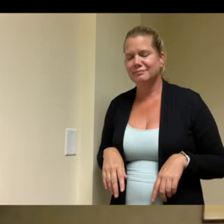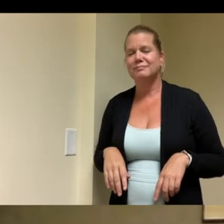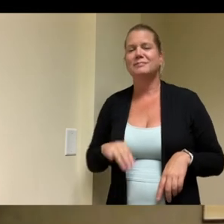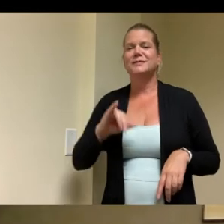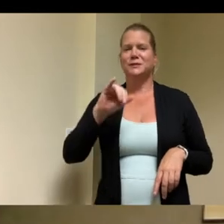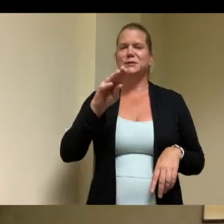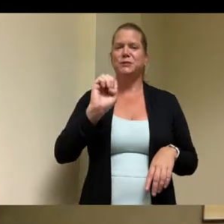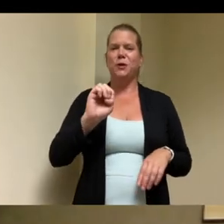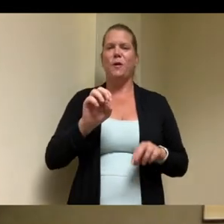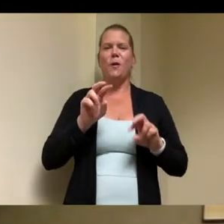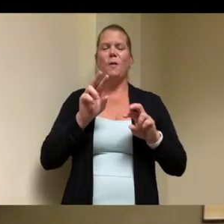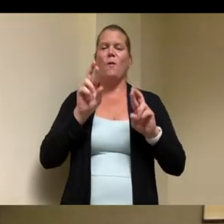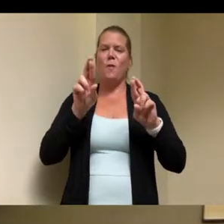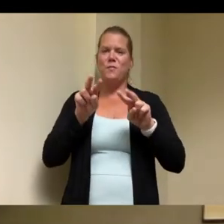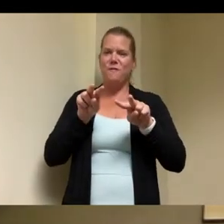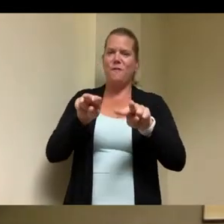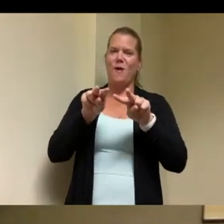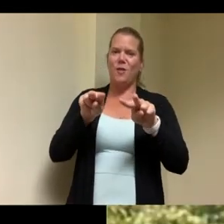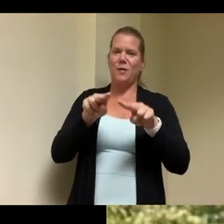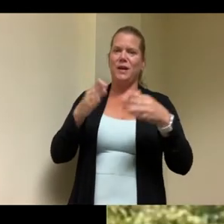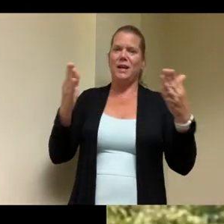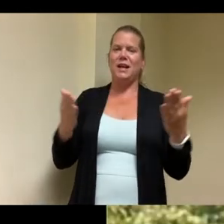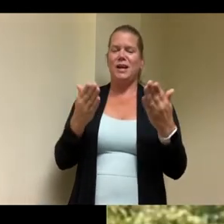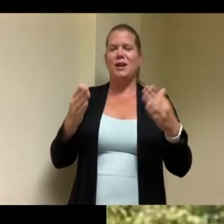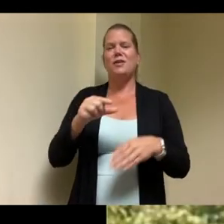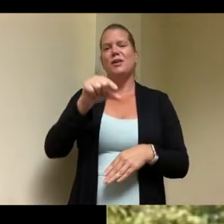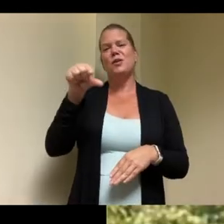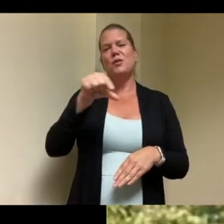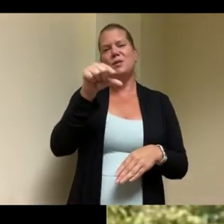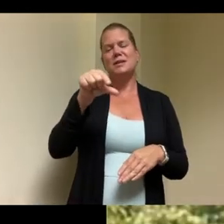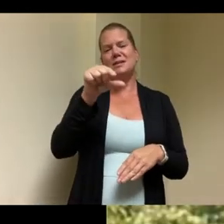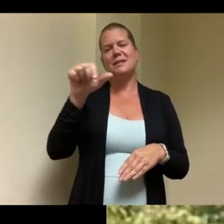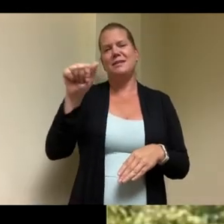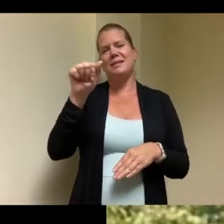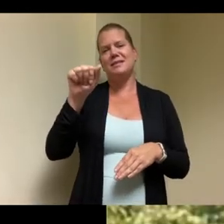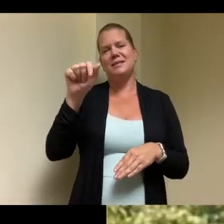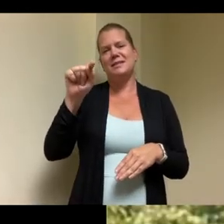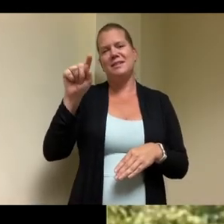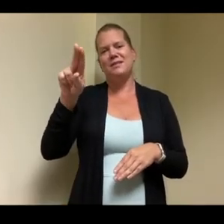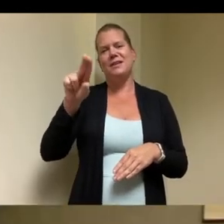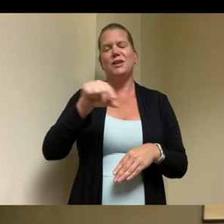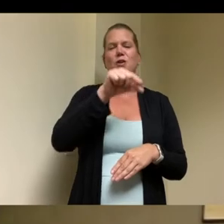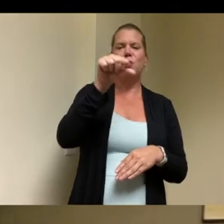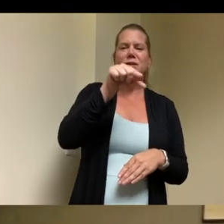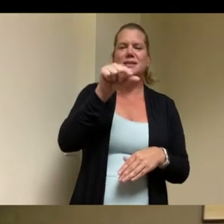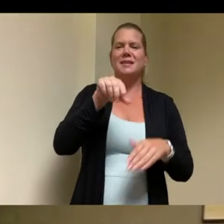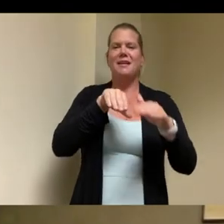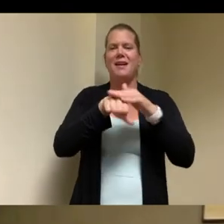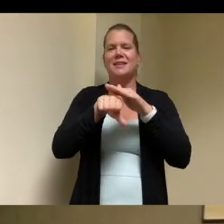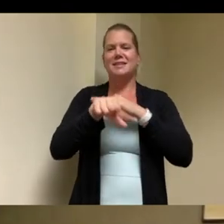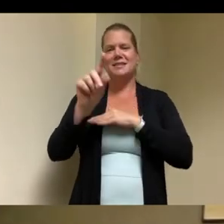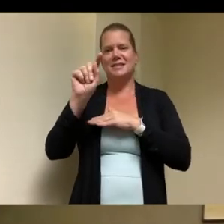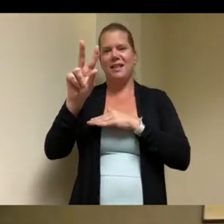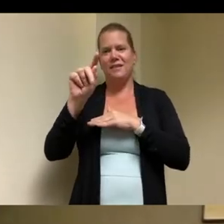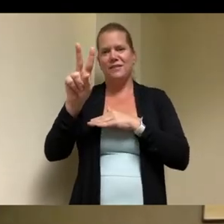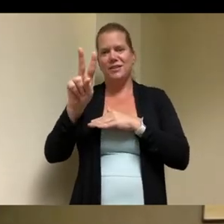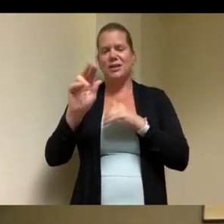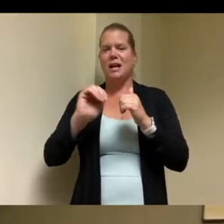to show the the community uh what it is what it looks like and how it will benefit um the city so we look forward to that anything else